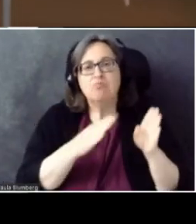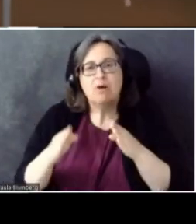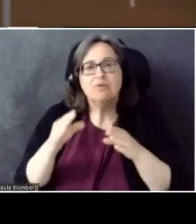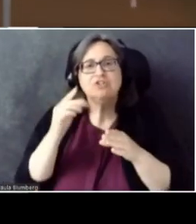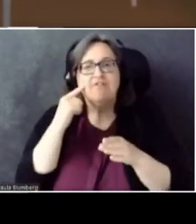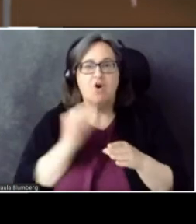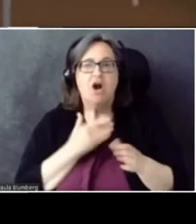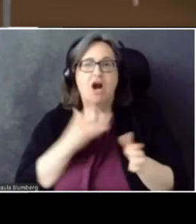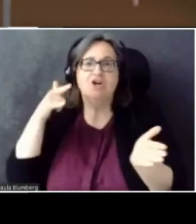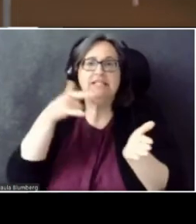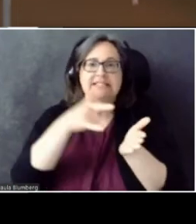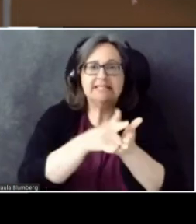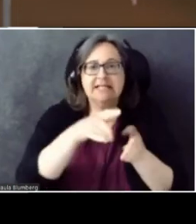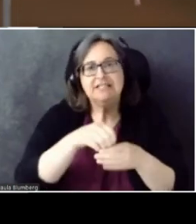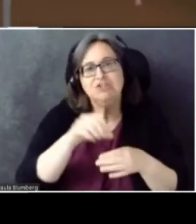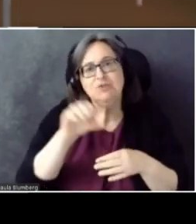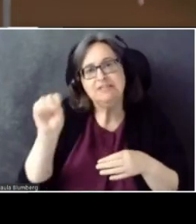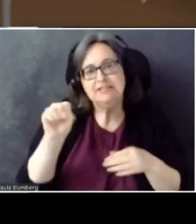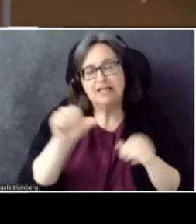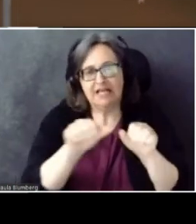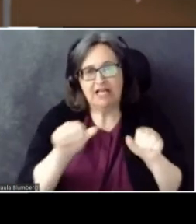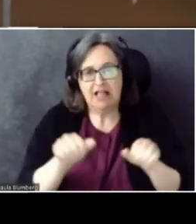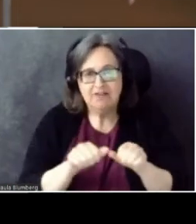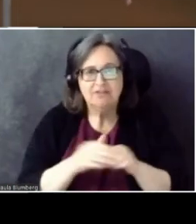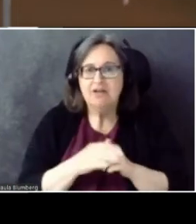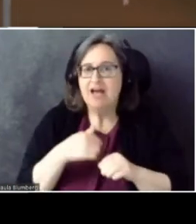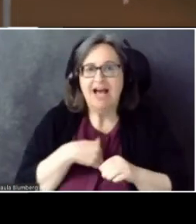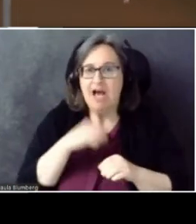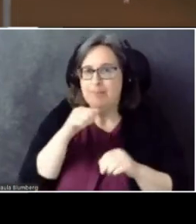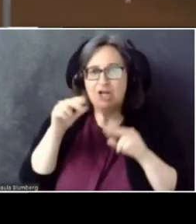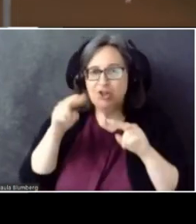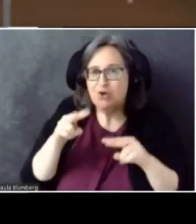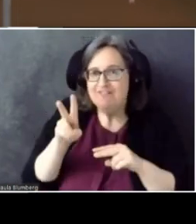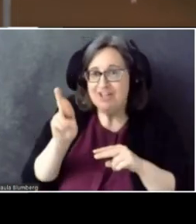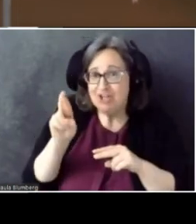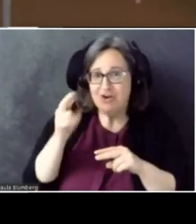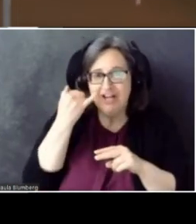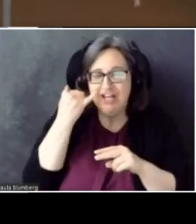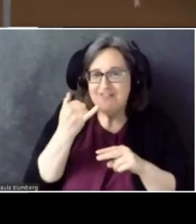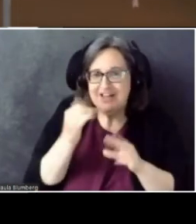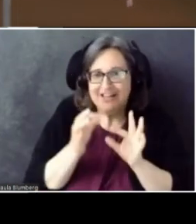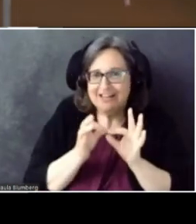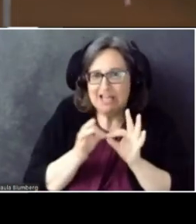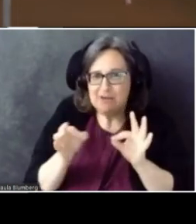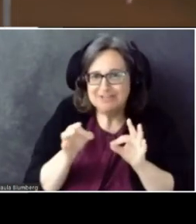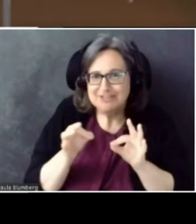I'm not looking in VR to see if it captioned it as I said it correctly. But you get the idea.